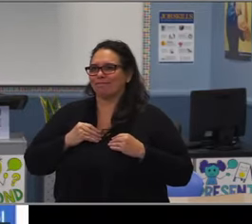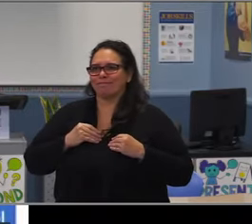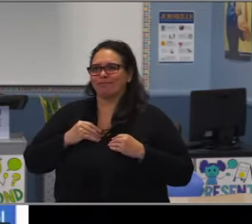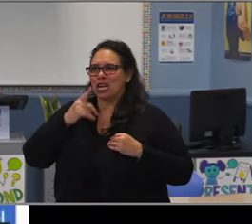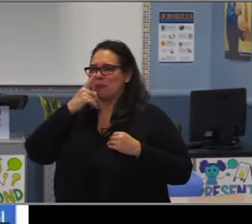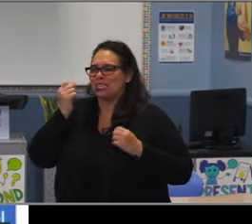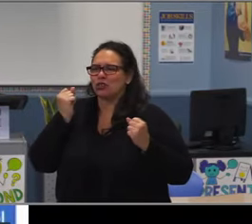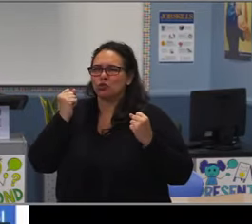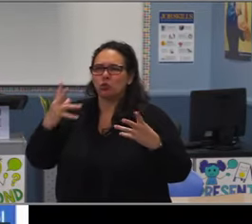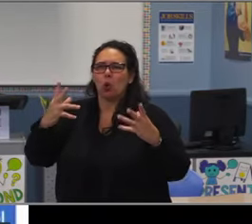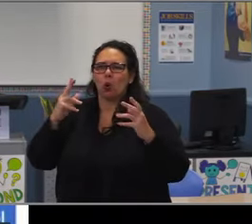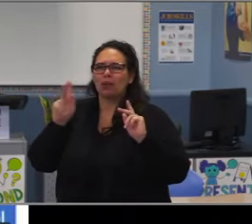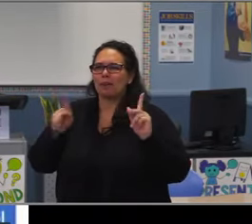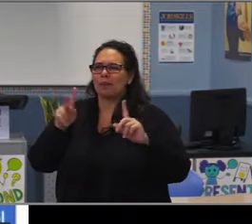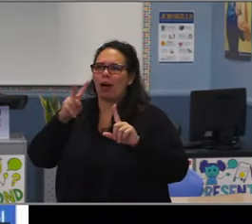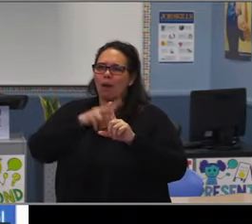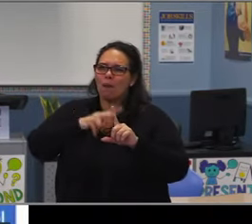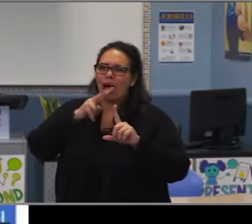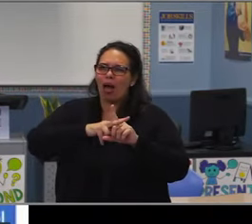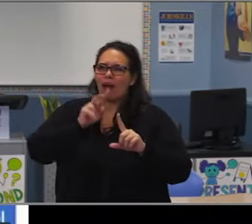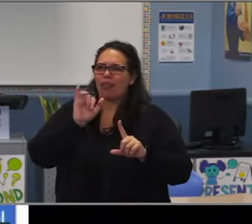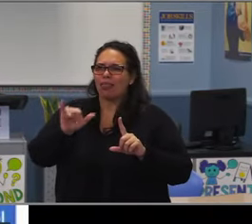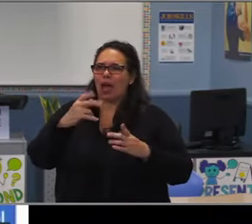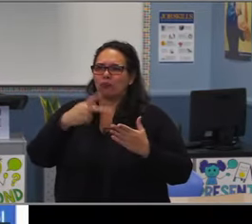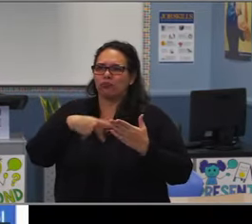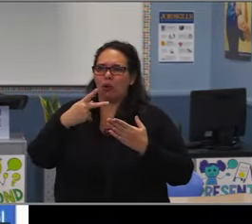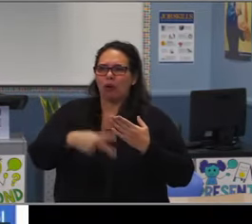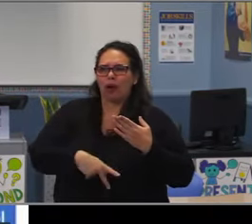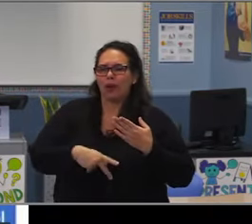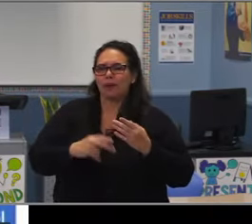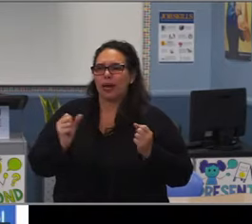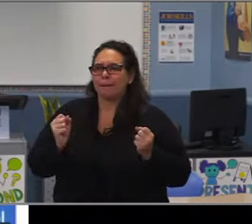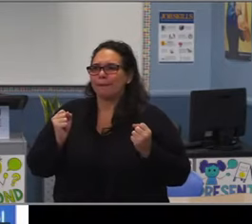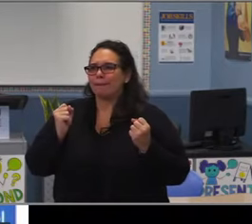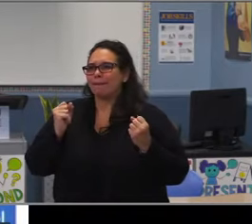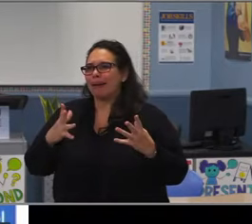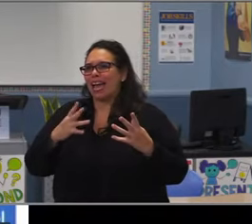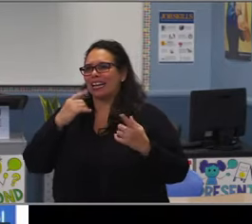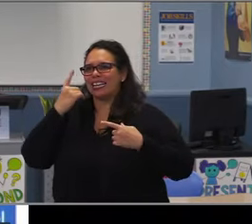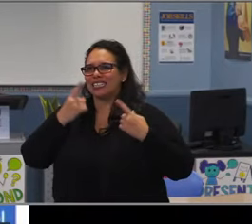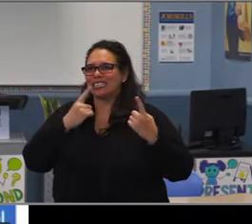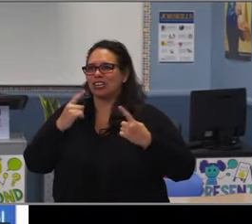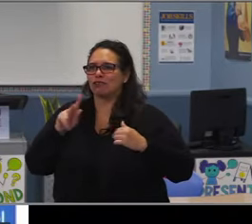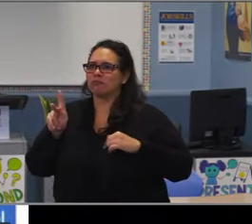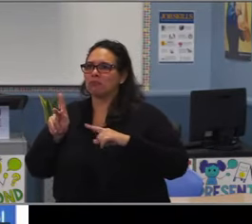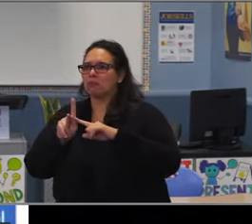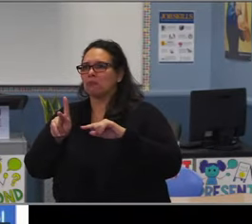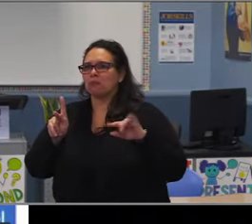So our largest, we do still have some larger middle schools, but we also have a large number of middle schools